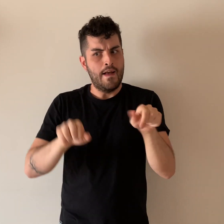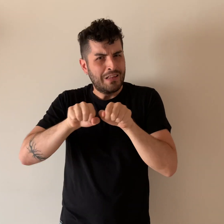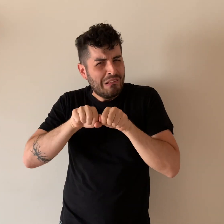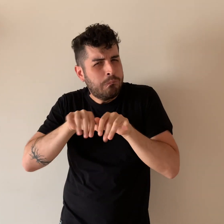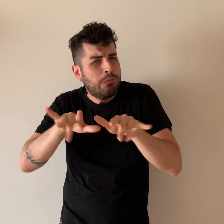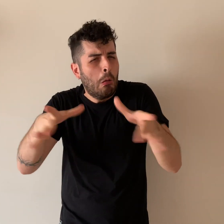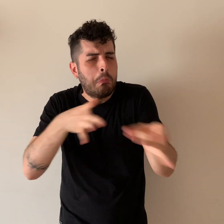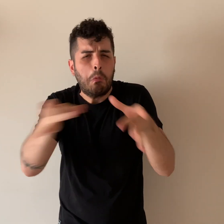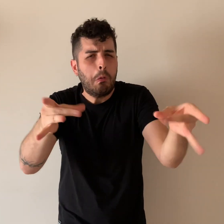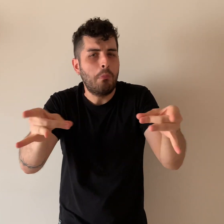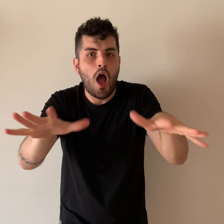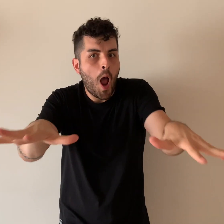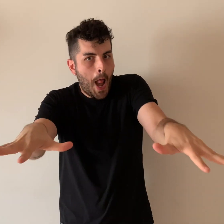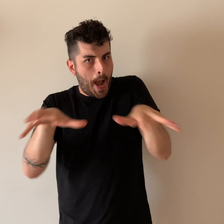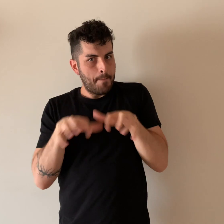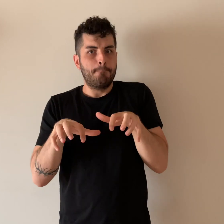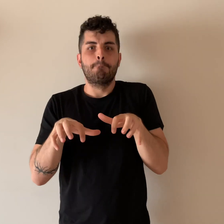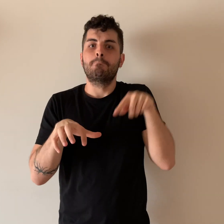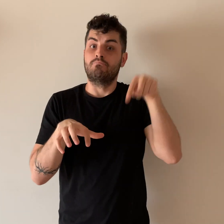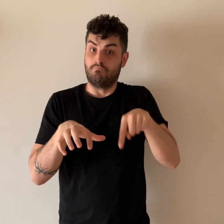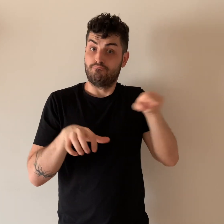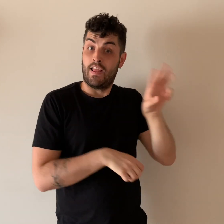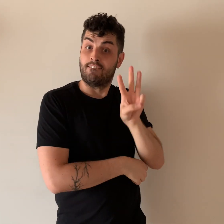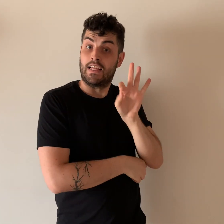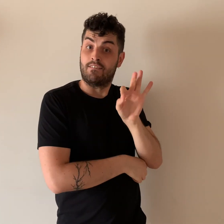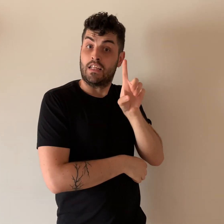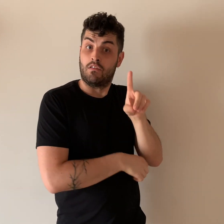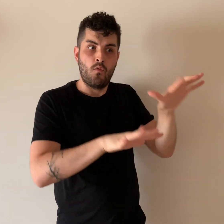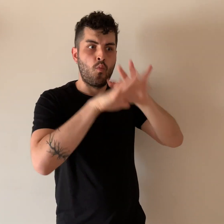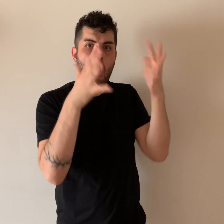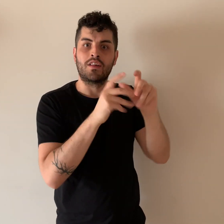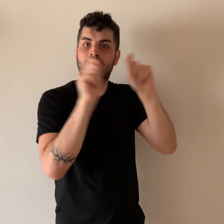slow down the spread. The World Federation of the Deaf (WFD)